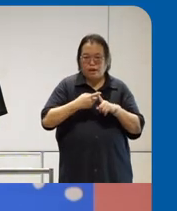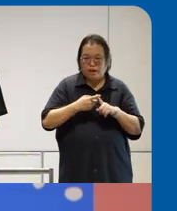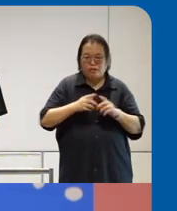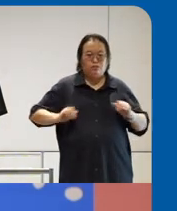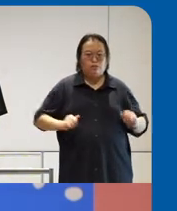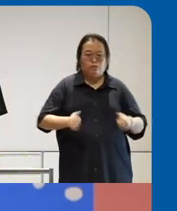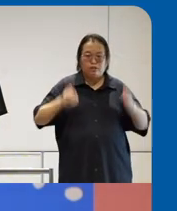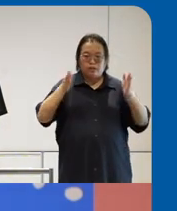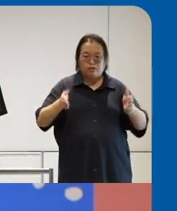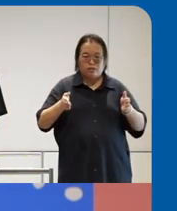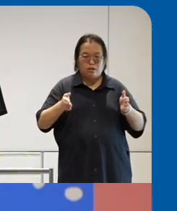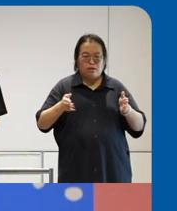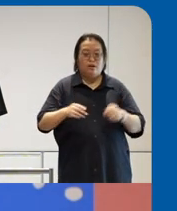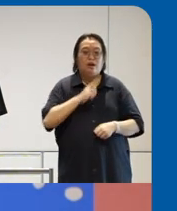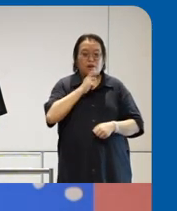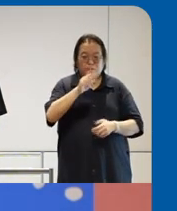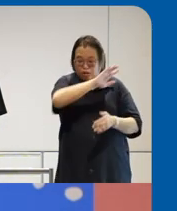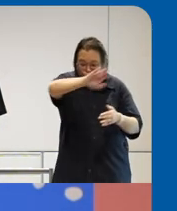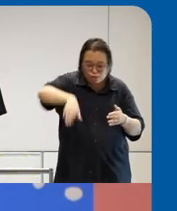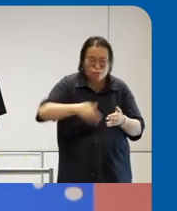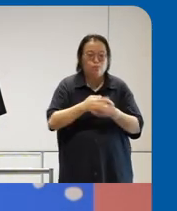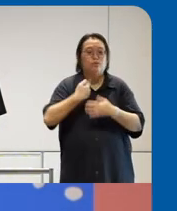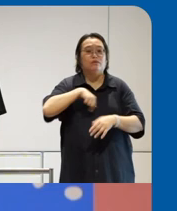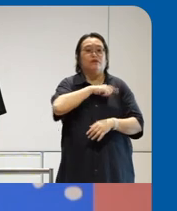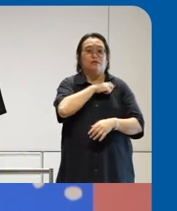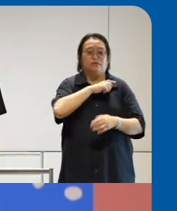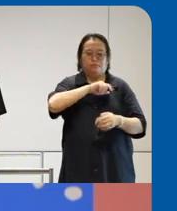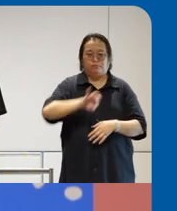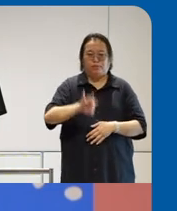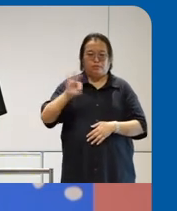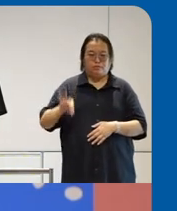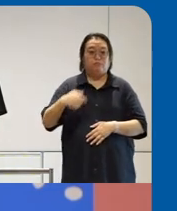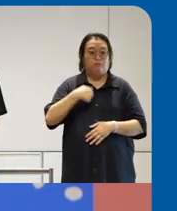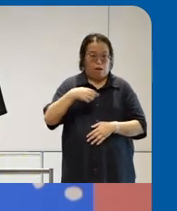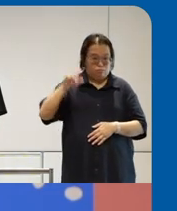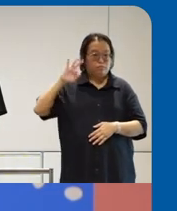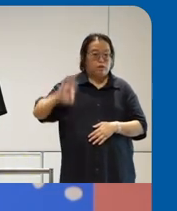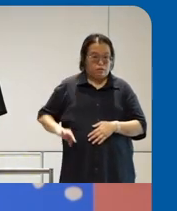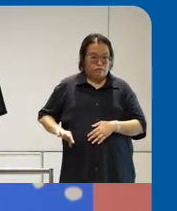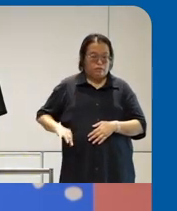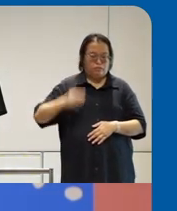all of us benefit um I benefit from uh inclusive technology because my daughter benefits and when